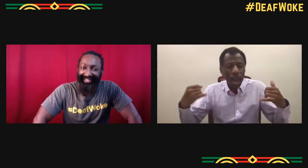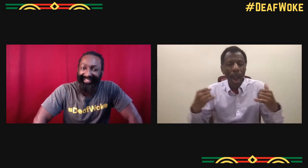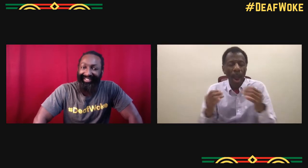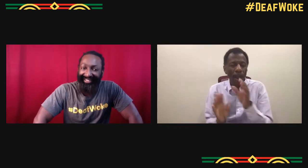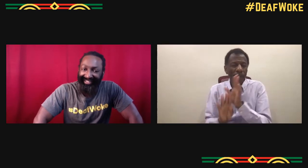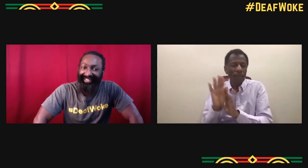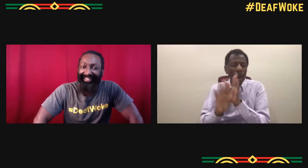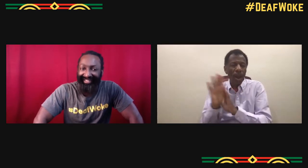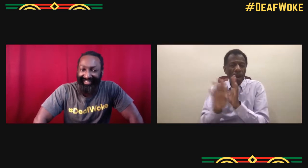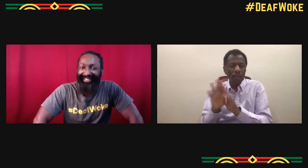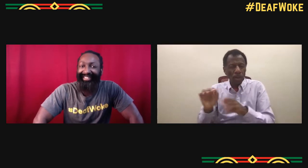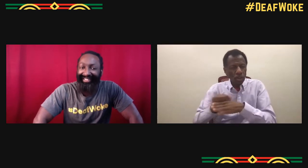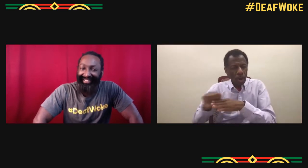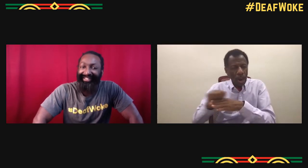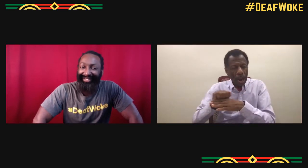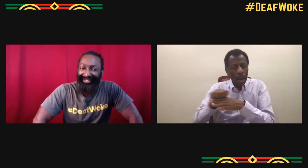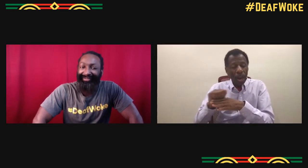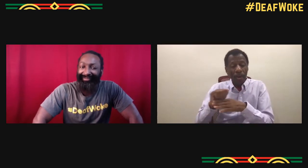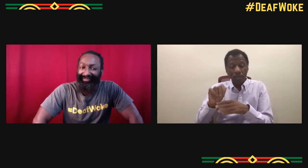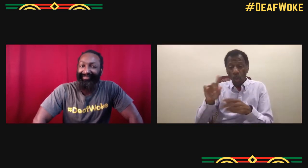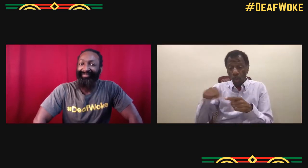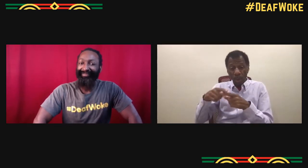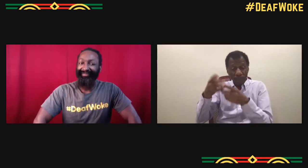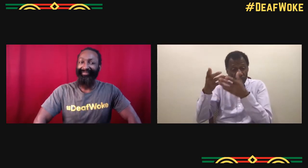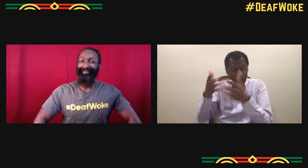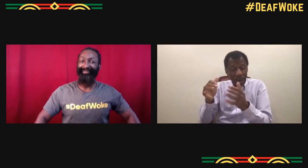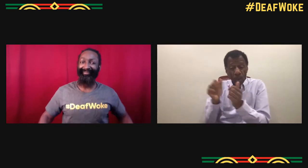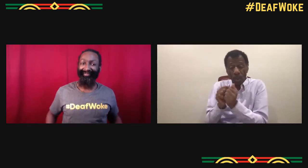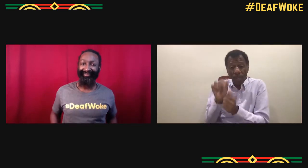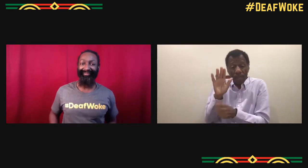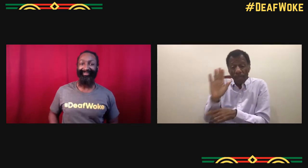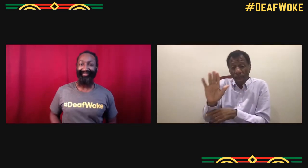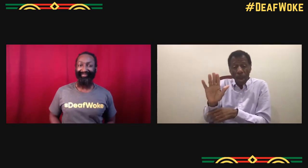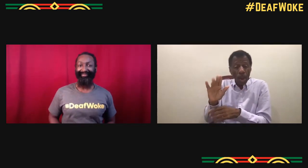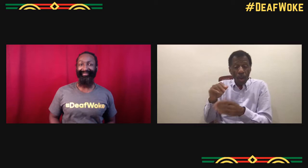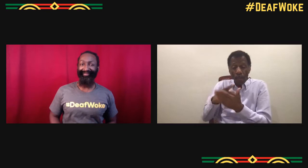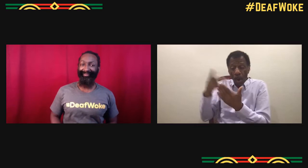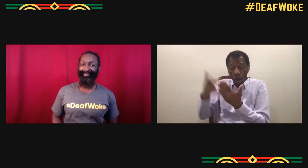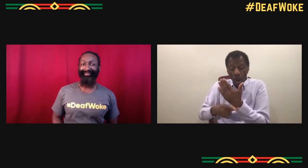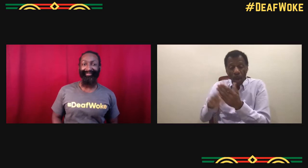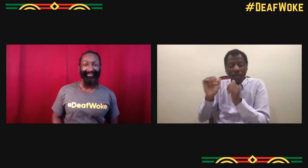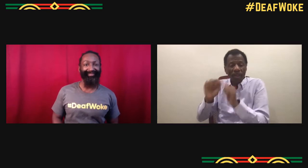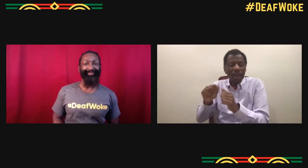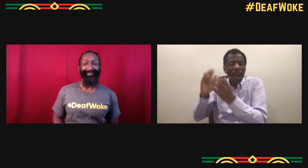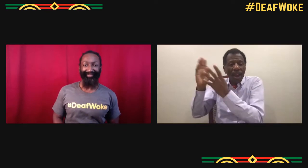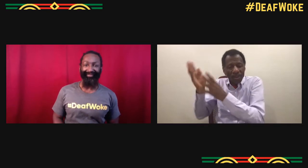illustration, it's kind of the bottom line of where we can get people to develop.